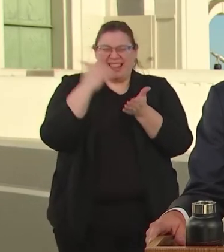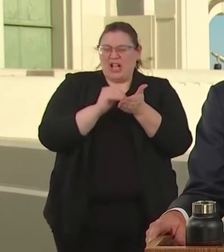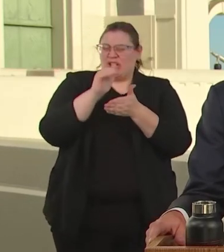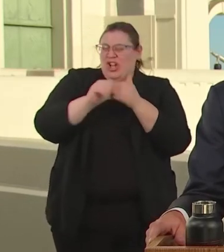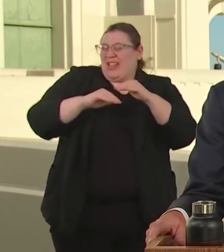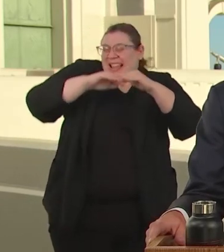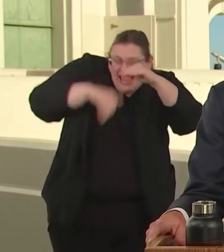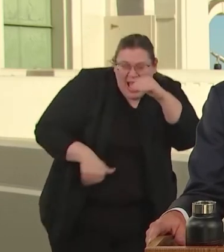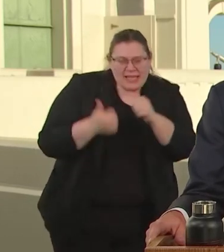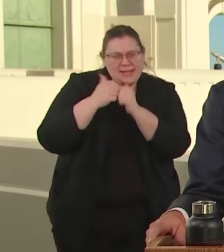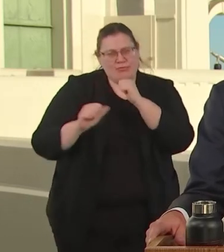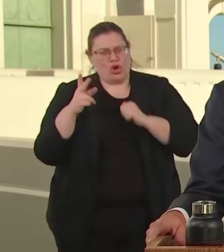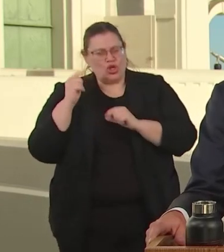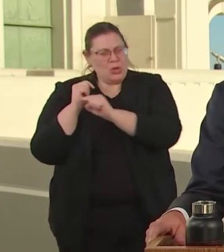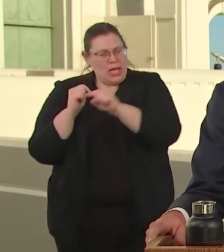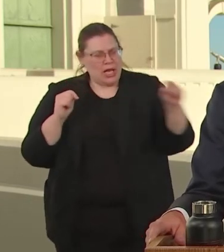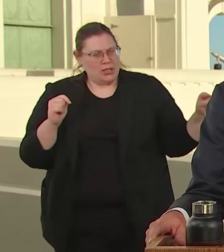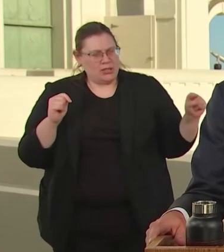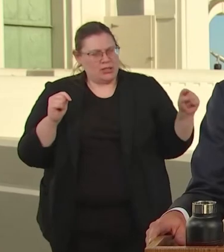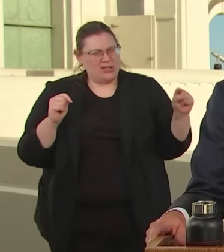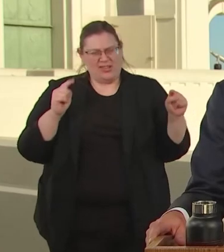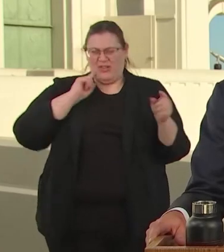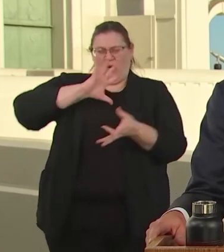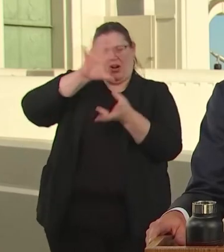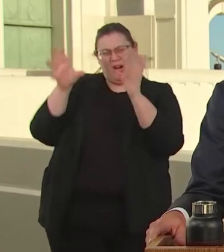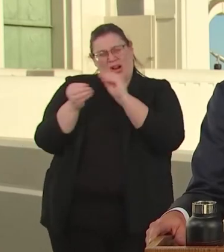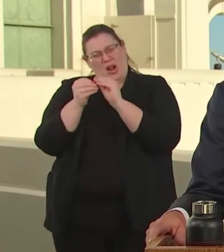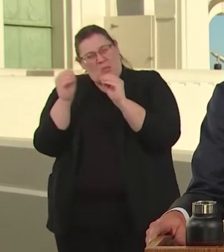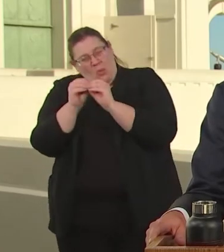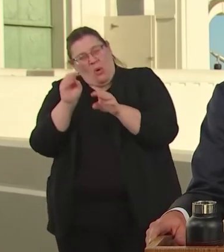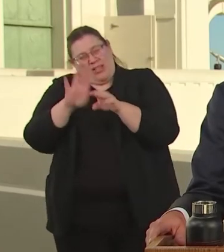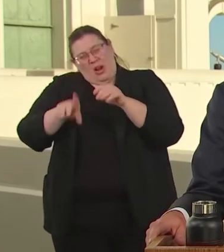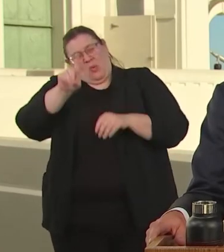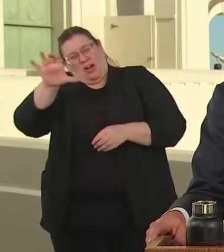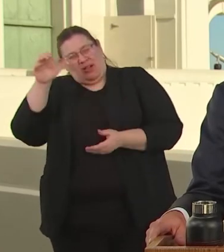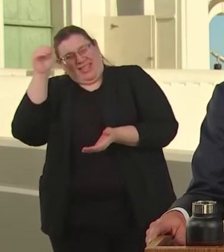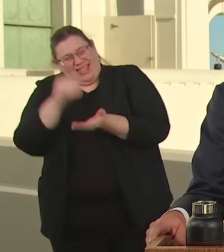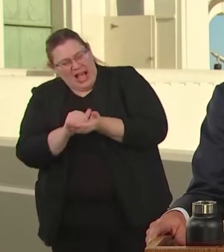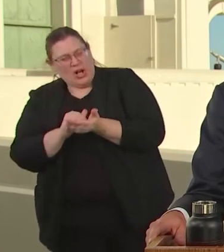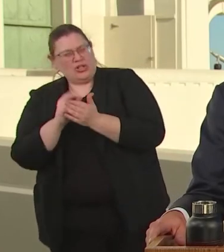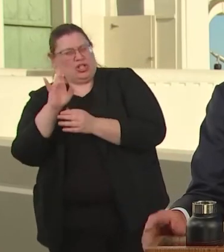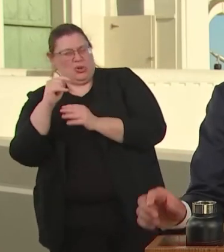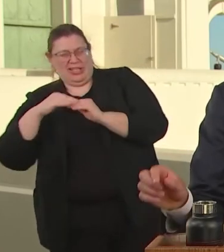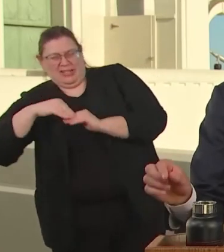$15,000 CHEAPER FOR 1,000 UNITS MORE THAN ORIGINALLY PROMISED TWOS YEARS AHEAD OF STED.